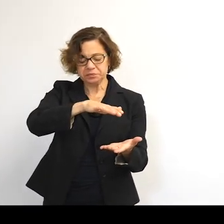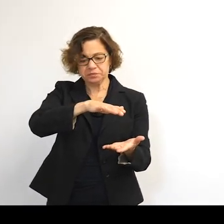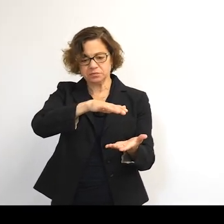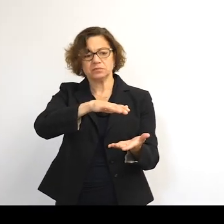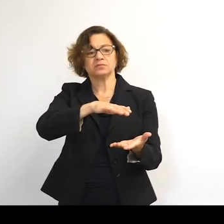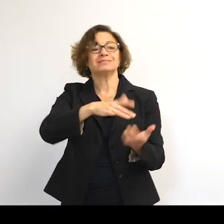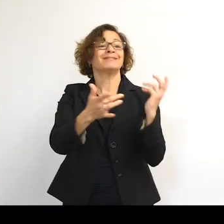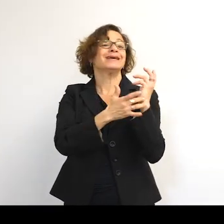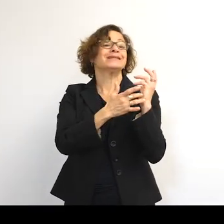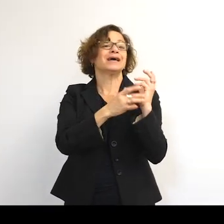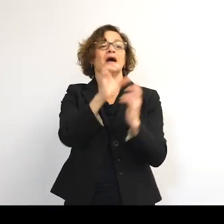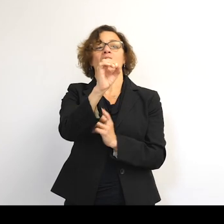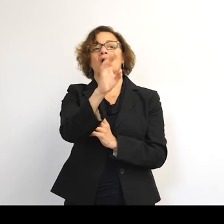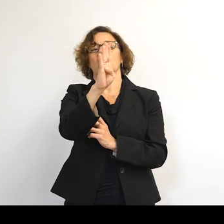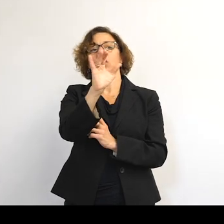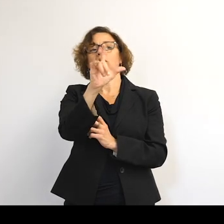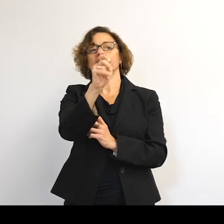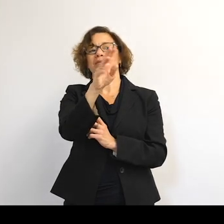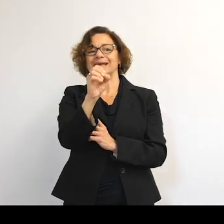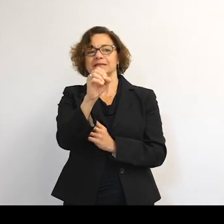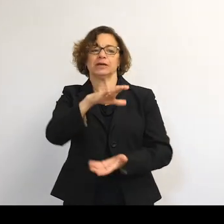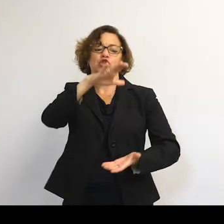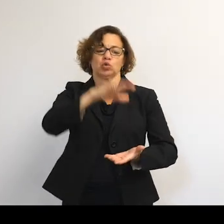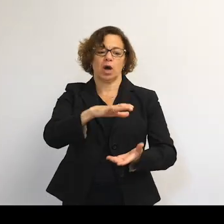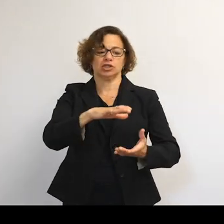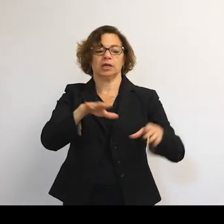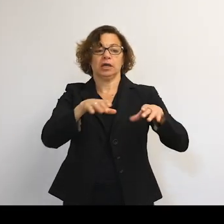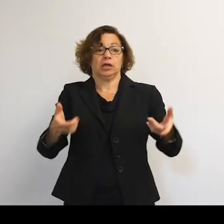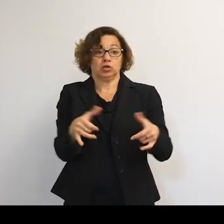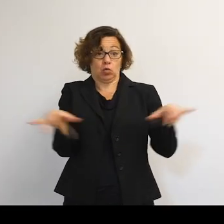The technical term is oblate, but squashed is fine. It's basically wider than it is tall.